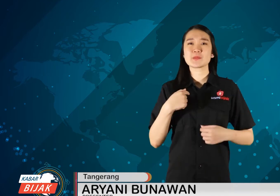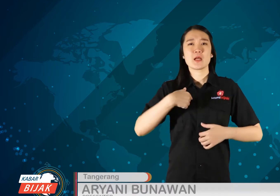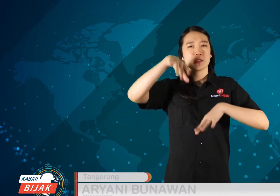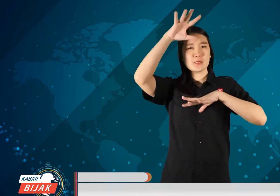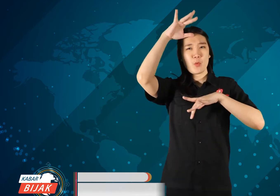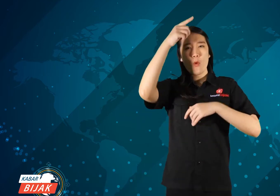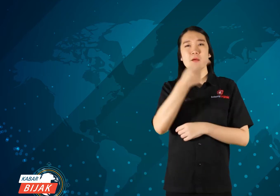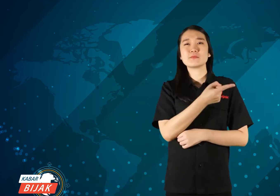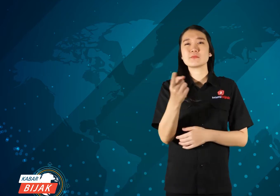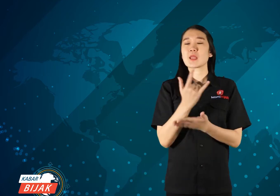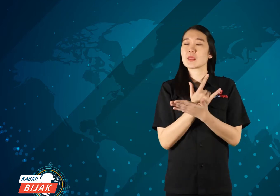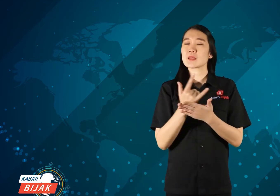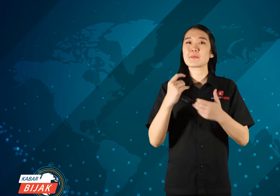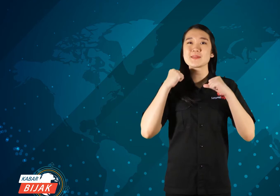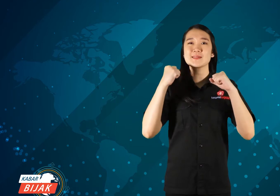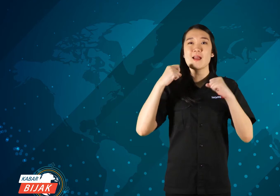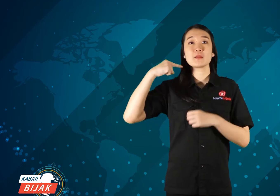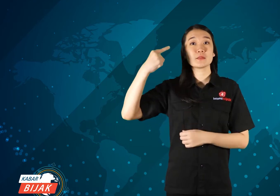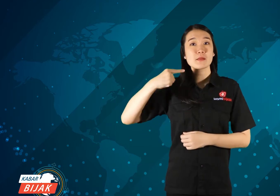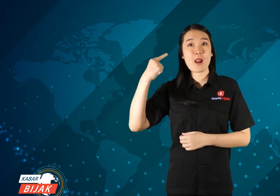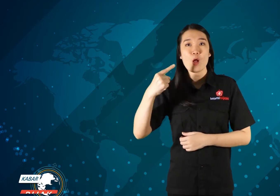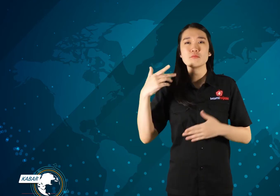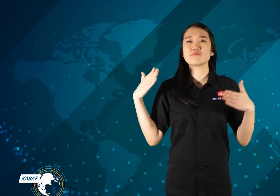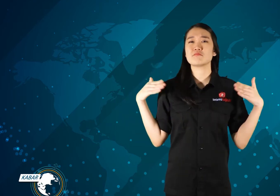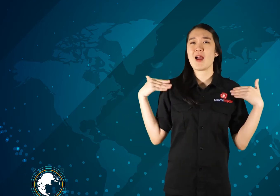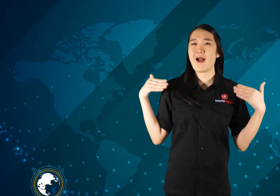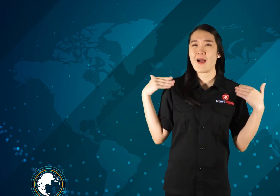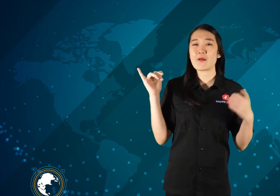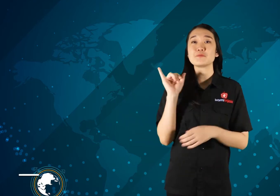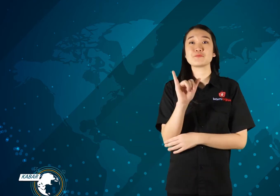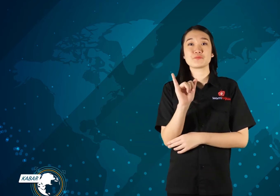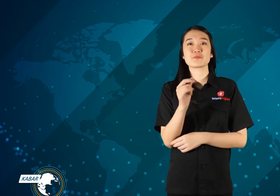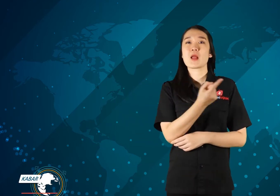May you always be healthy and happy.